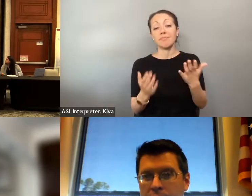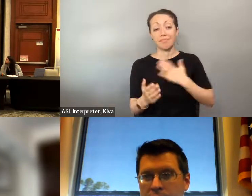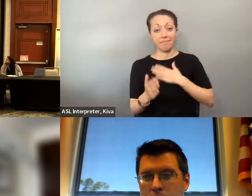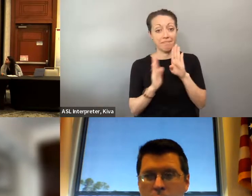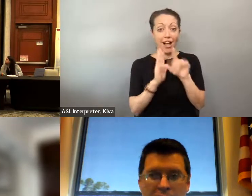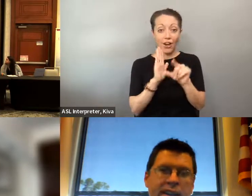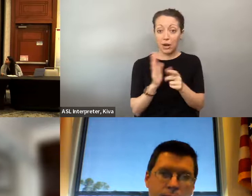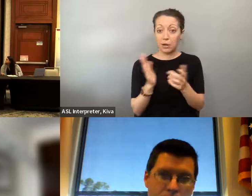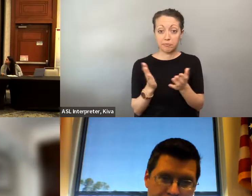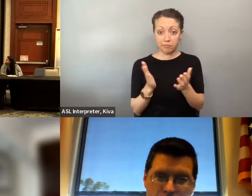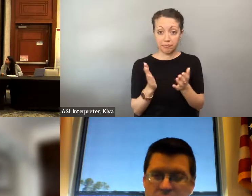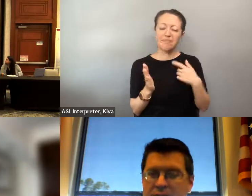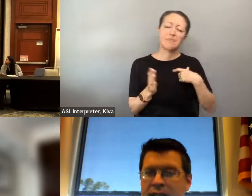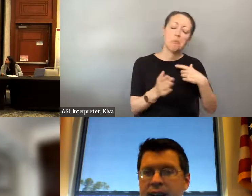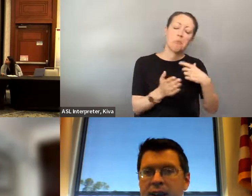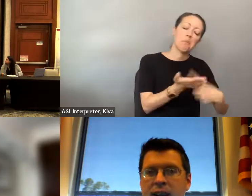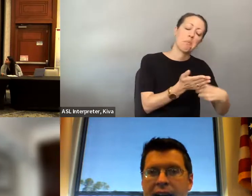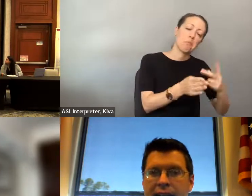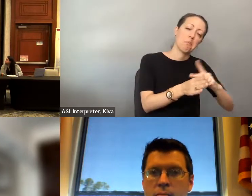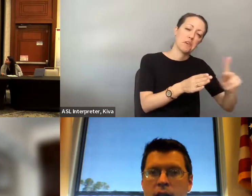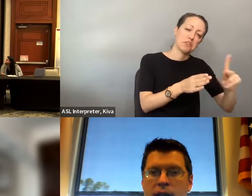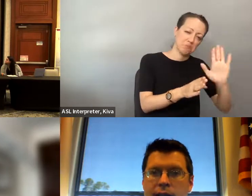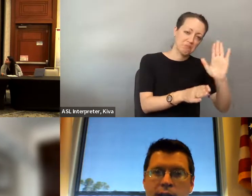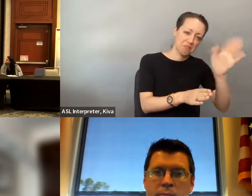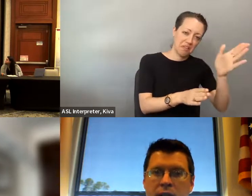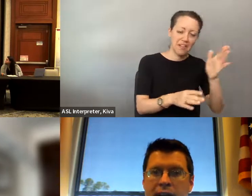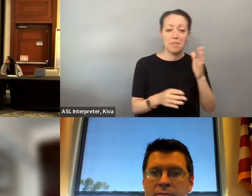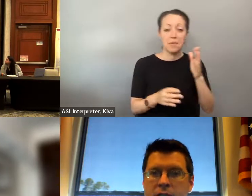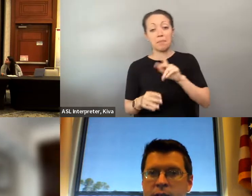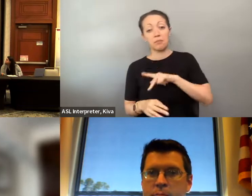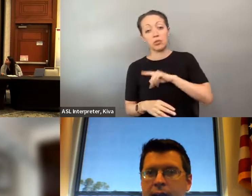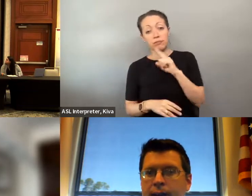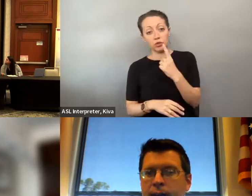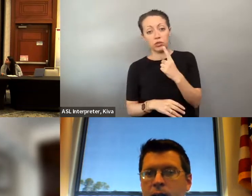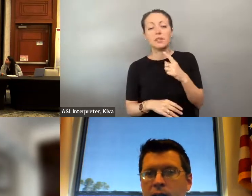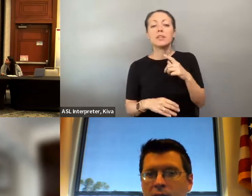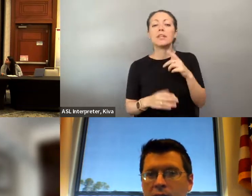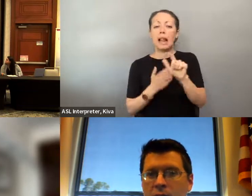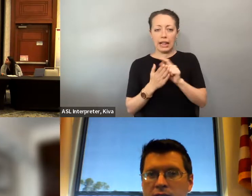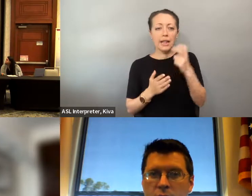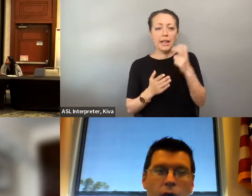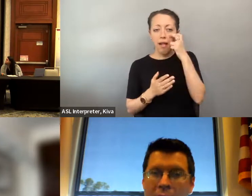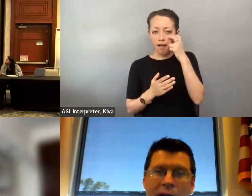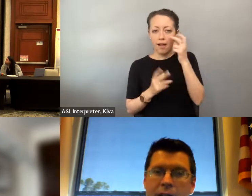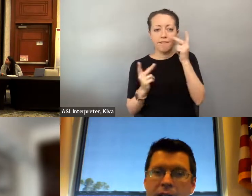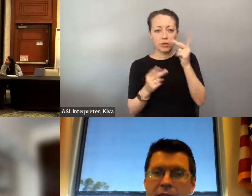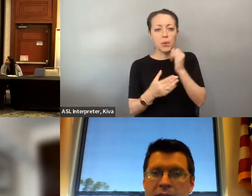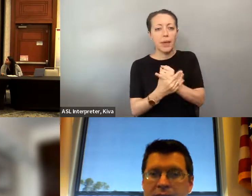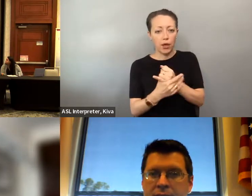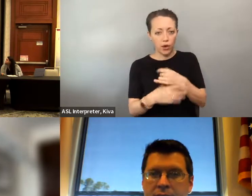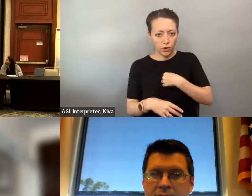wearing a tie and jacket. Just in terms of a personal background, before I get into my professional side, I am legally blind, visually